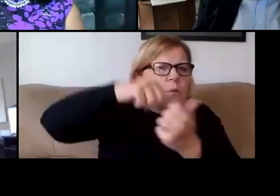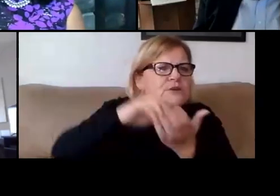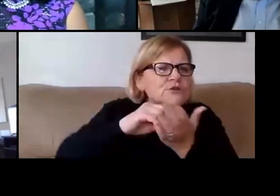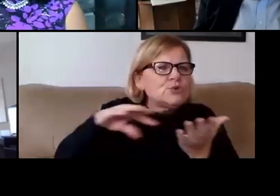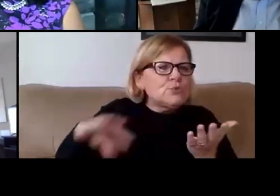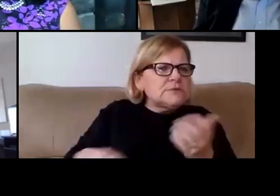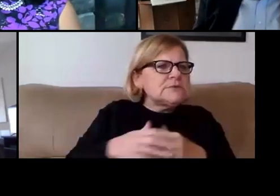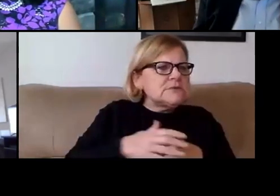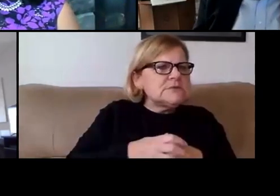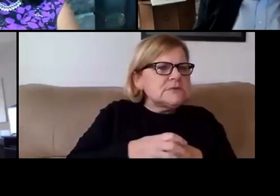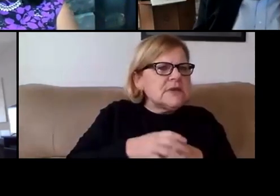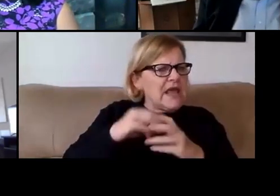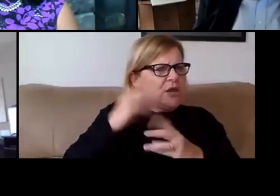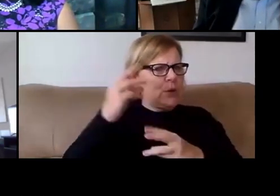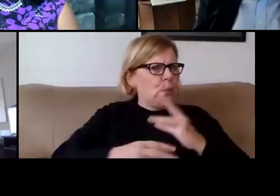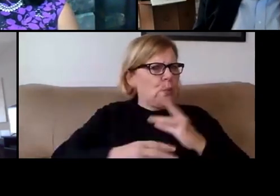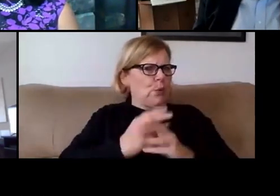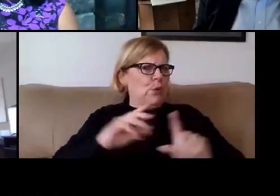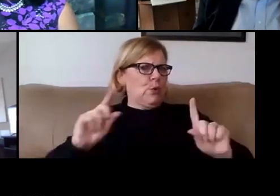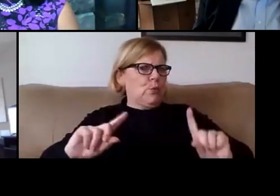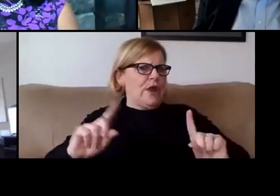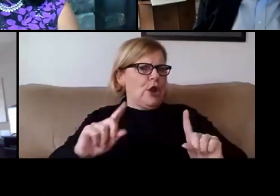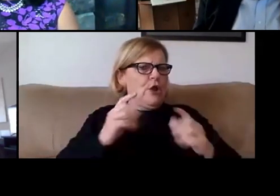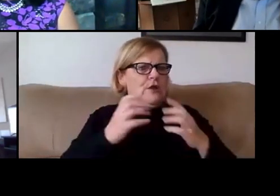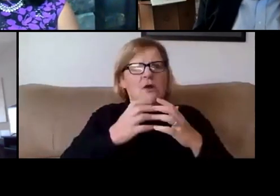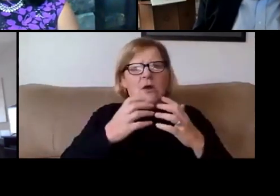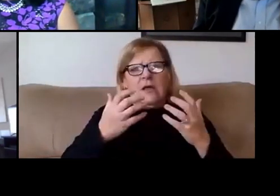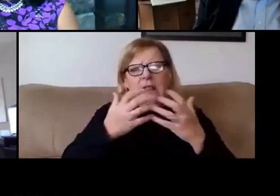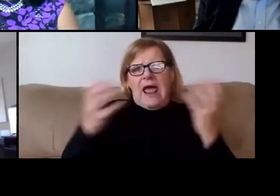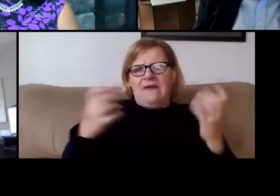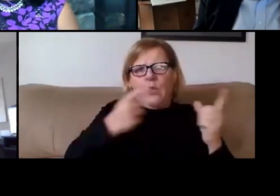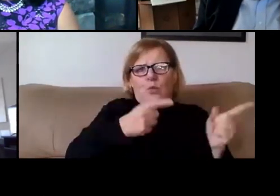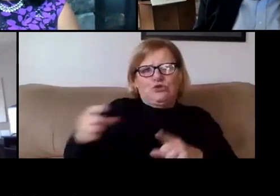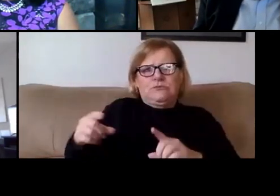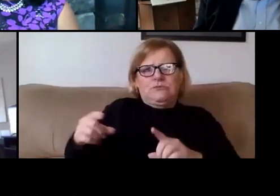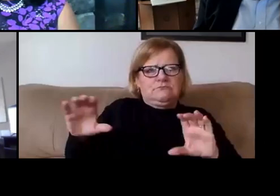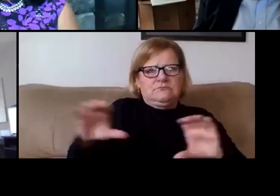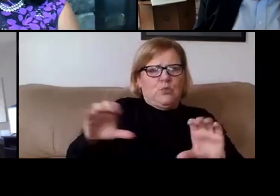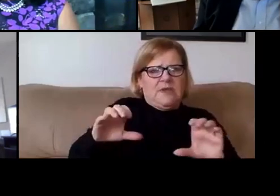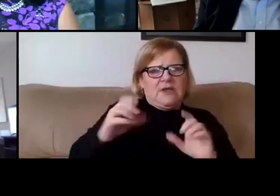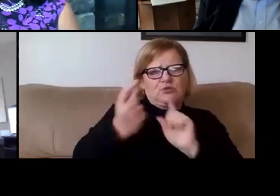in a world in which so much of what we're doing is done virtually and is done remotely.